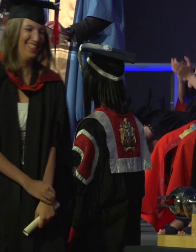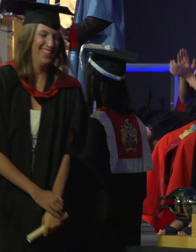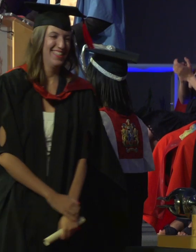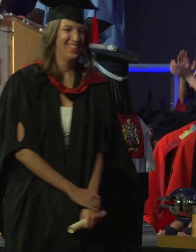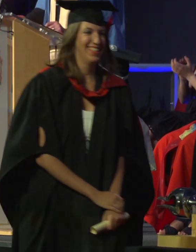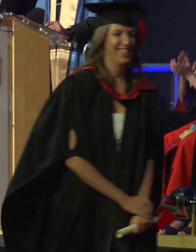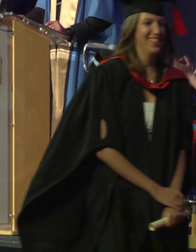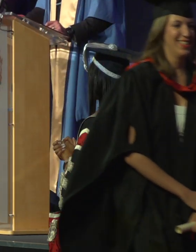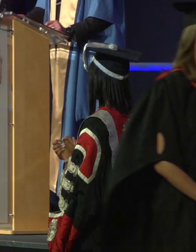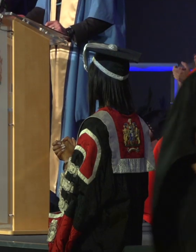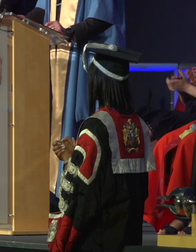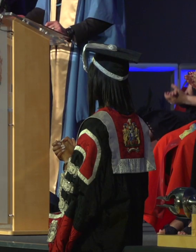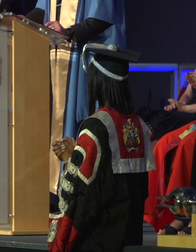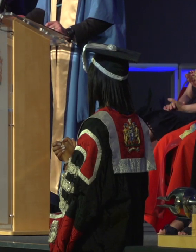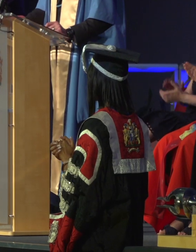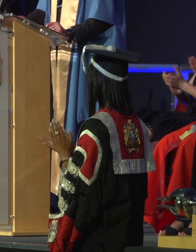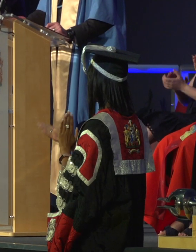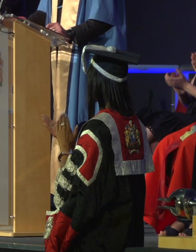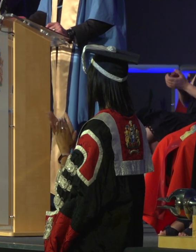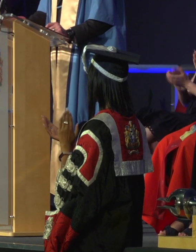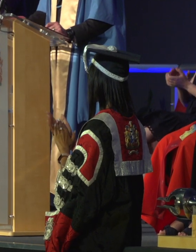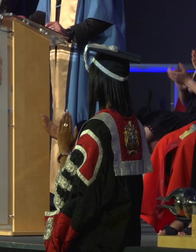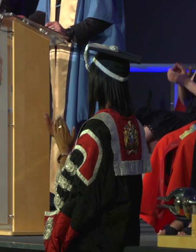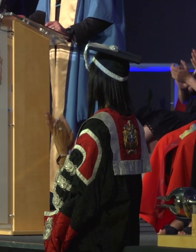Amy Stephens